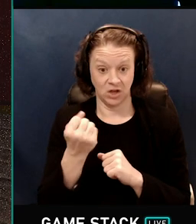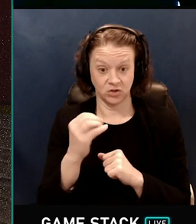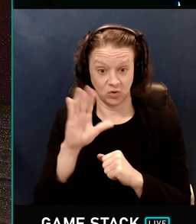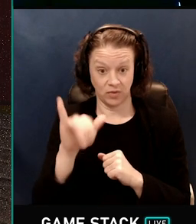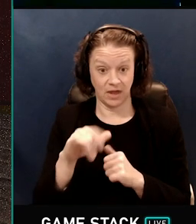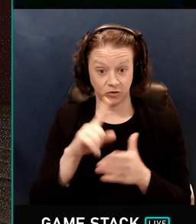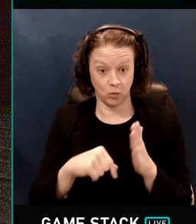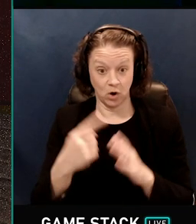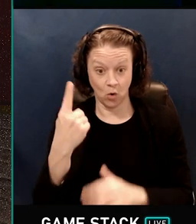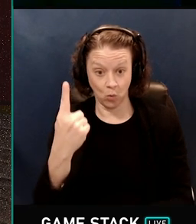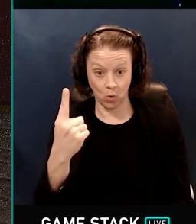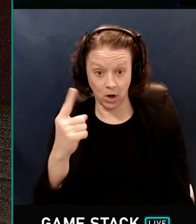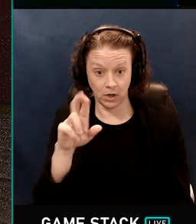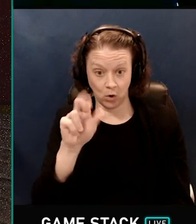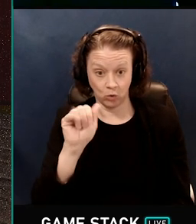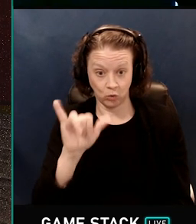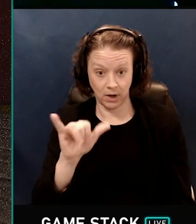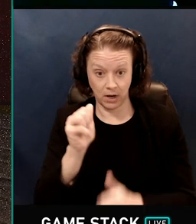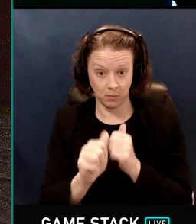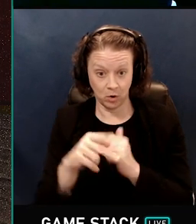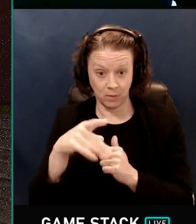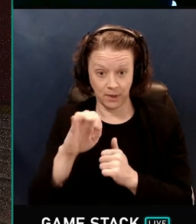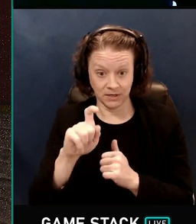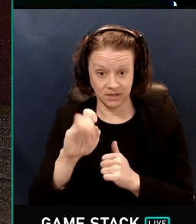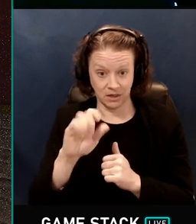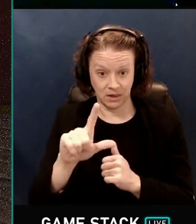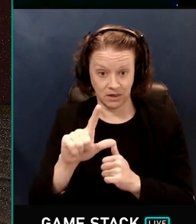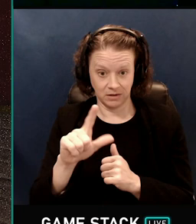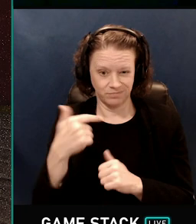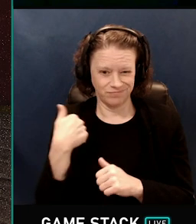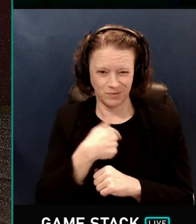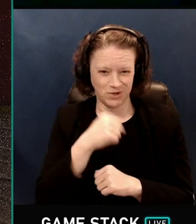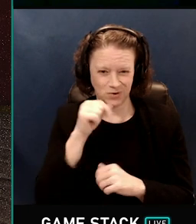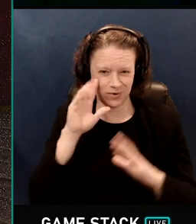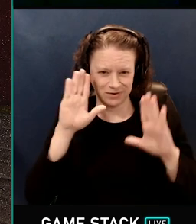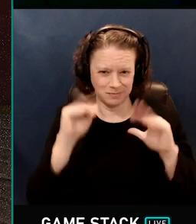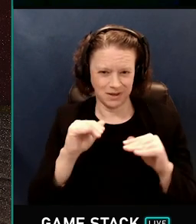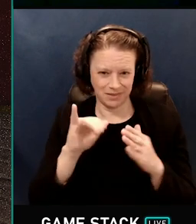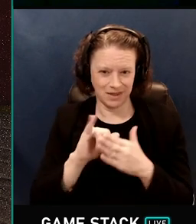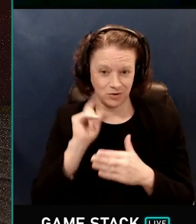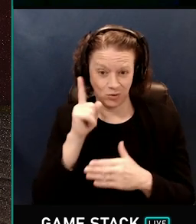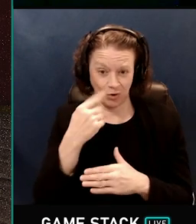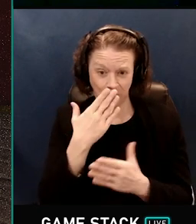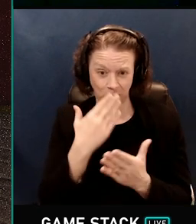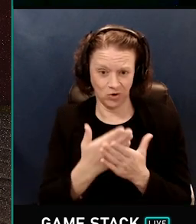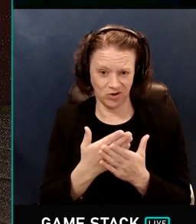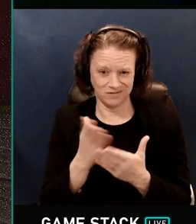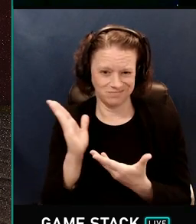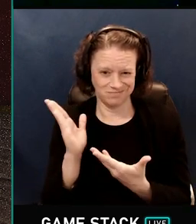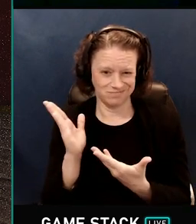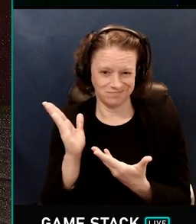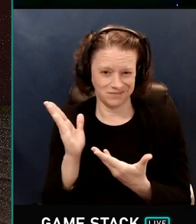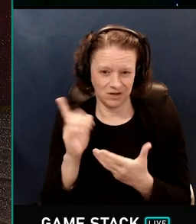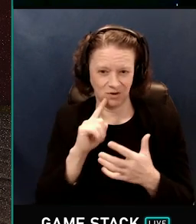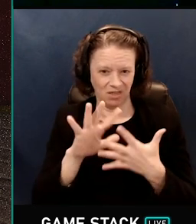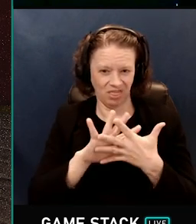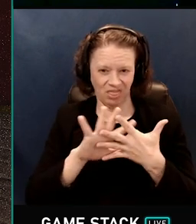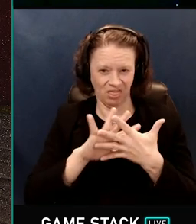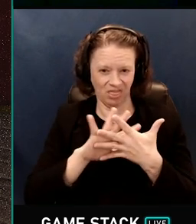So this is with a single ray per pixel, and we wouldn't really expect this to look very good, and it doesn't. It's very noisy, as you might expect,